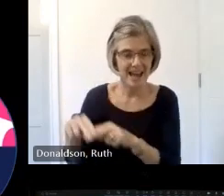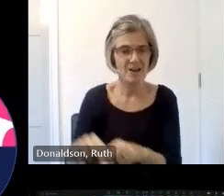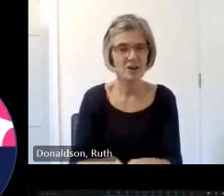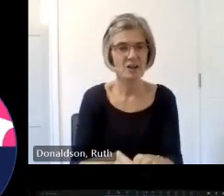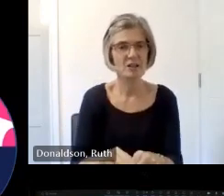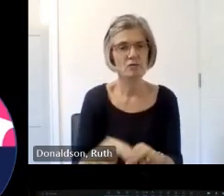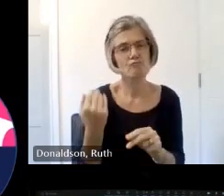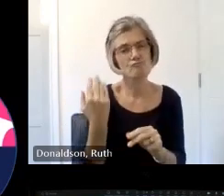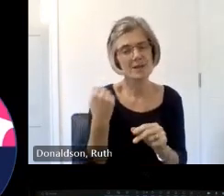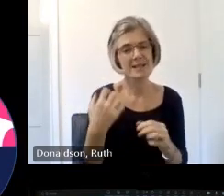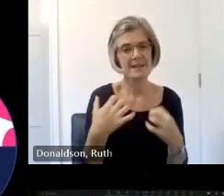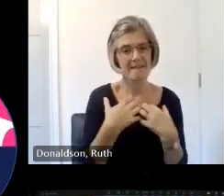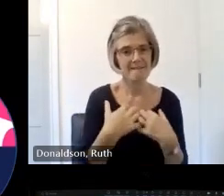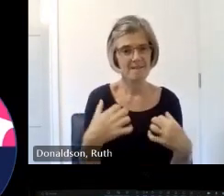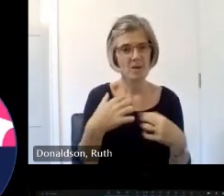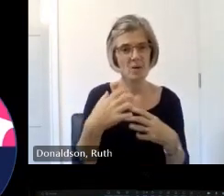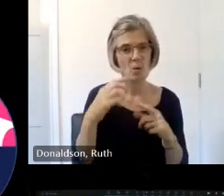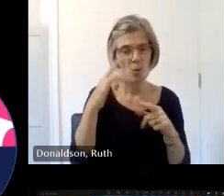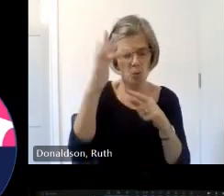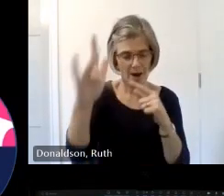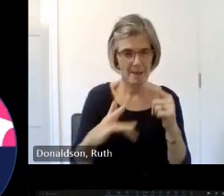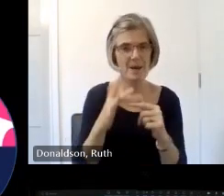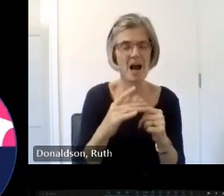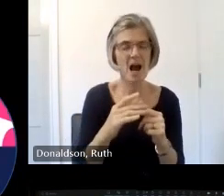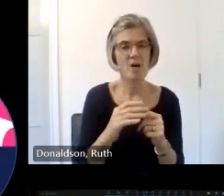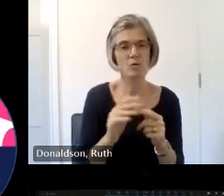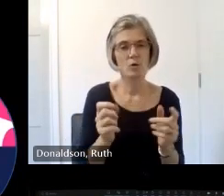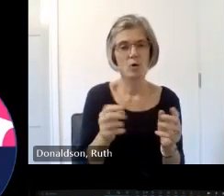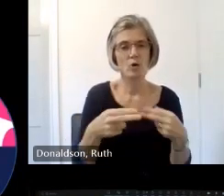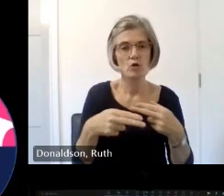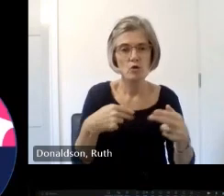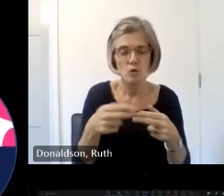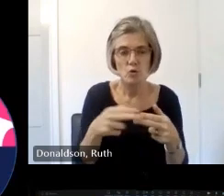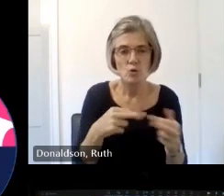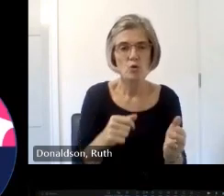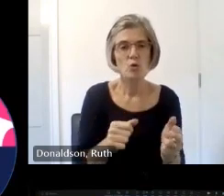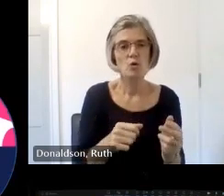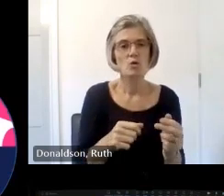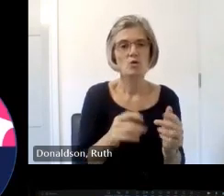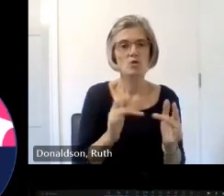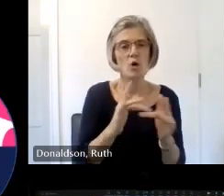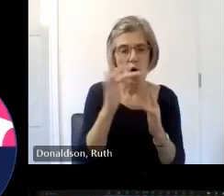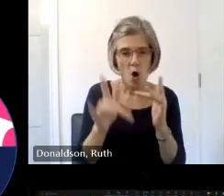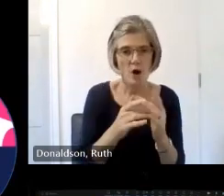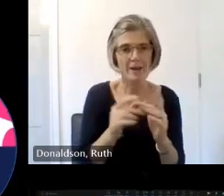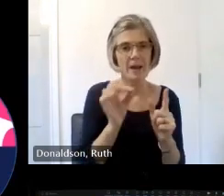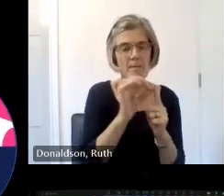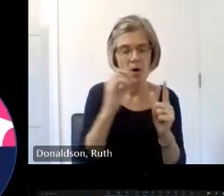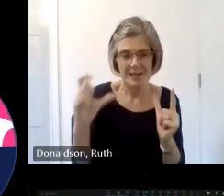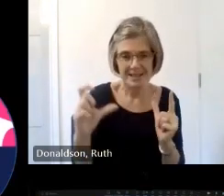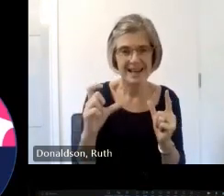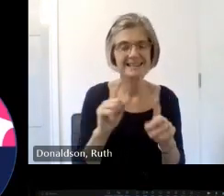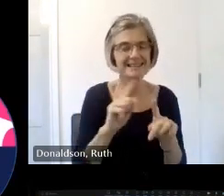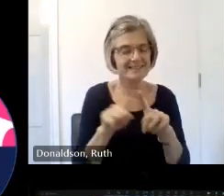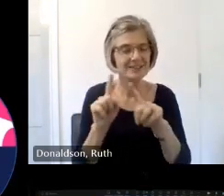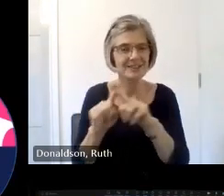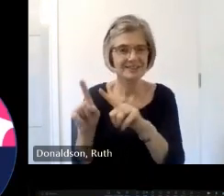participation press coverage Wikipedia uploads and edits podcast appearances and more fieldwork